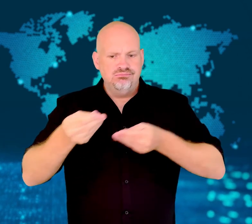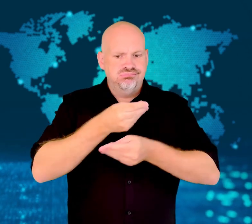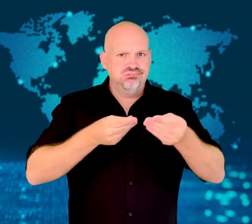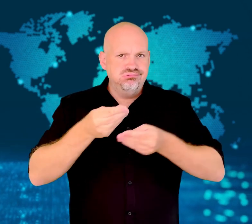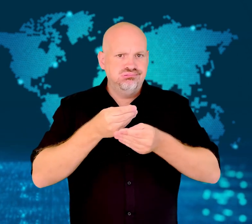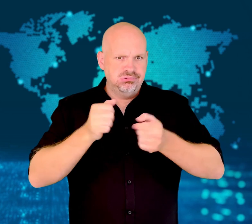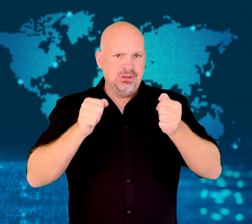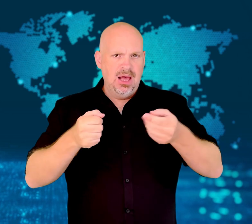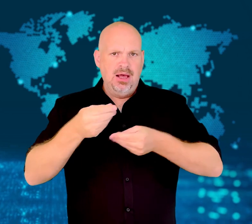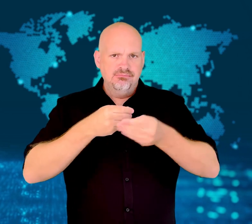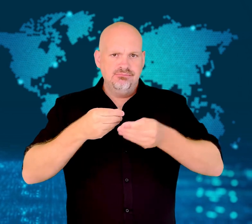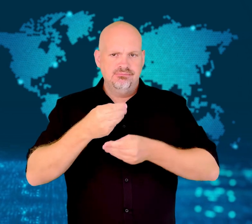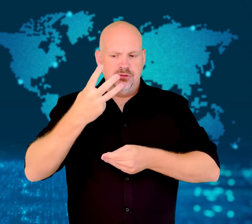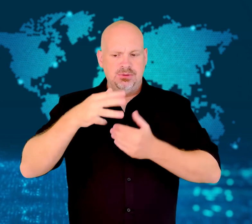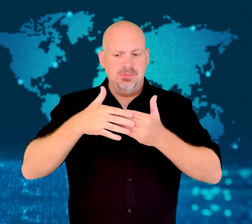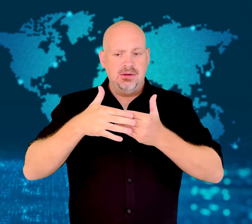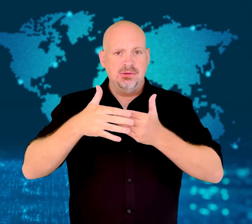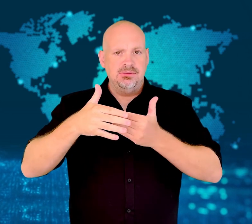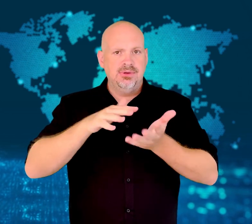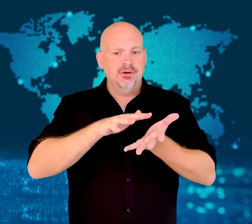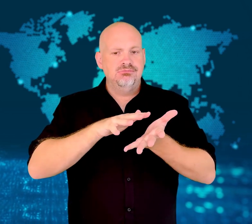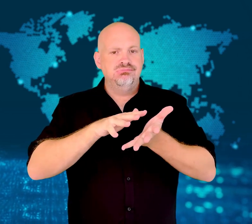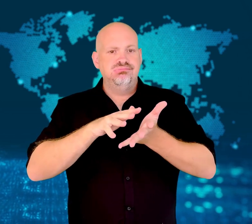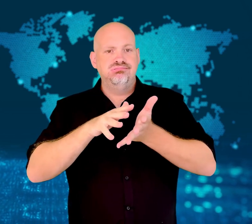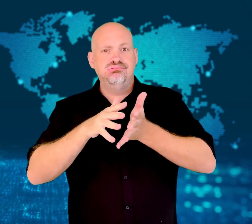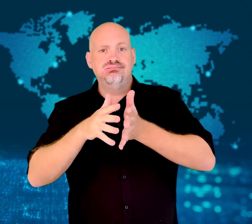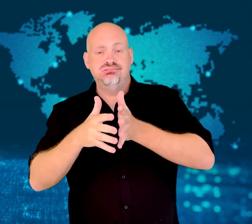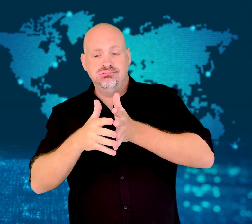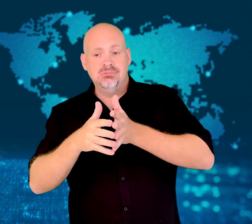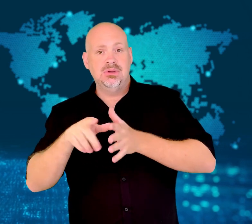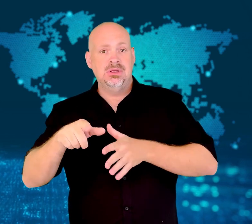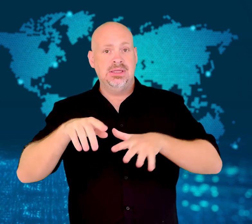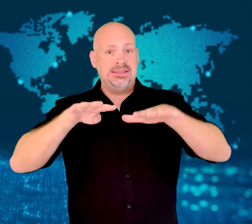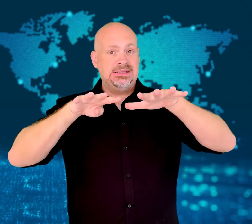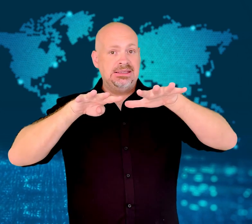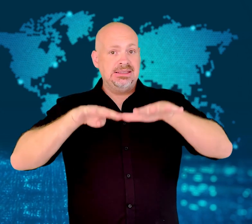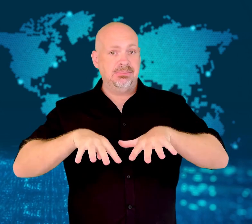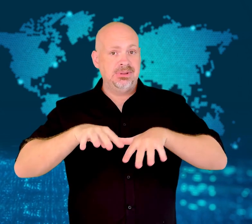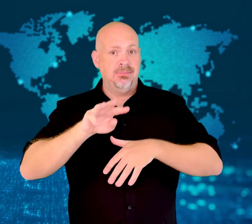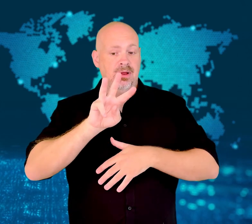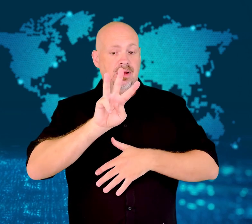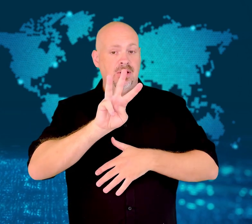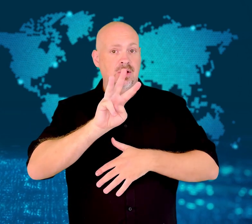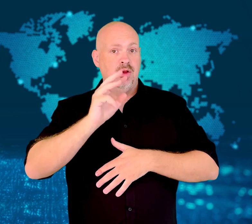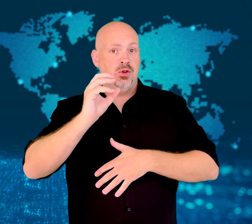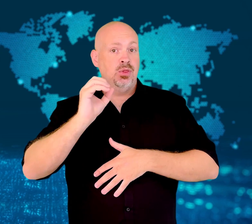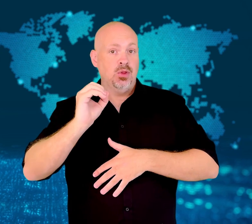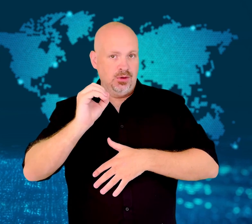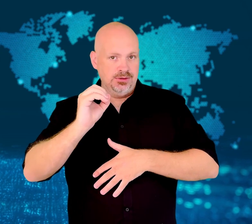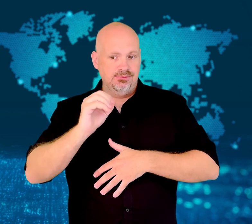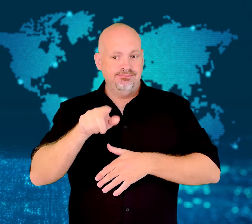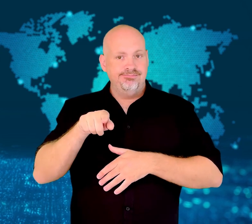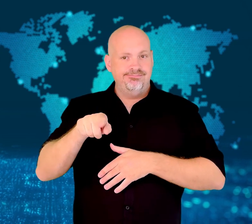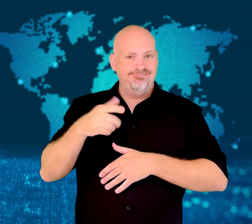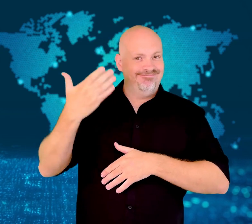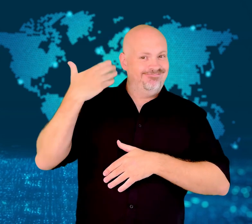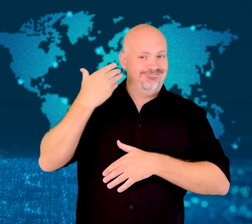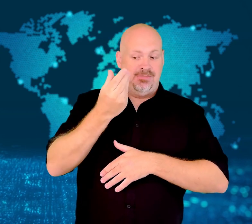and new notes during a 3-month transition period.